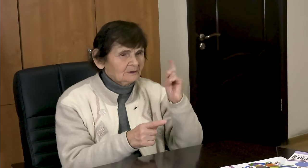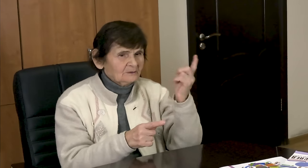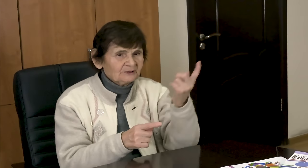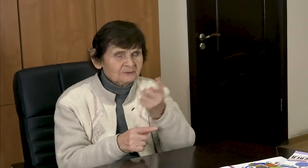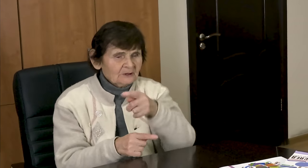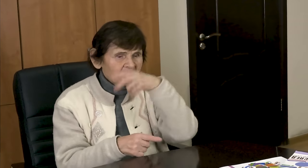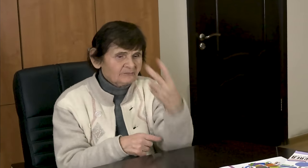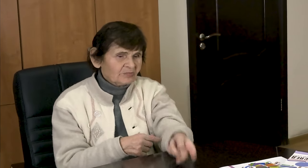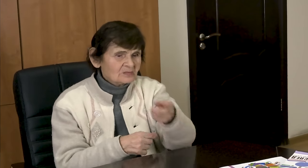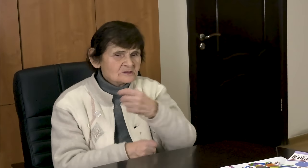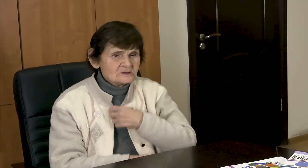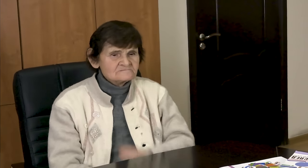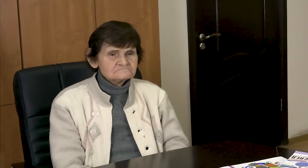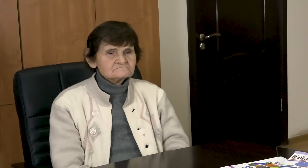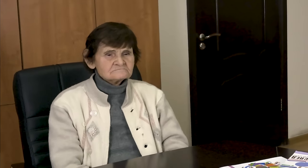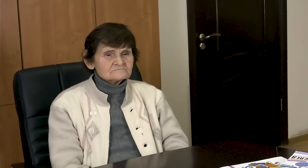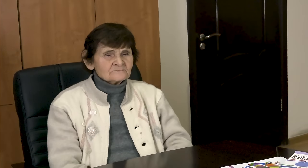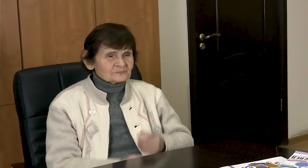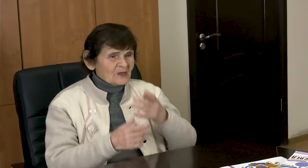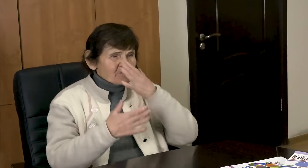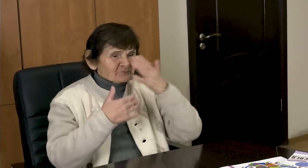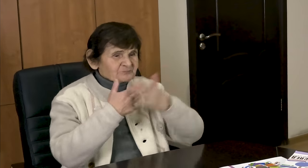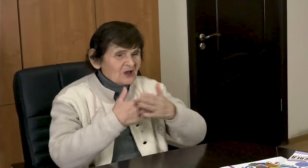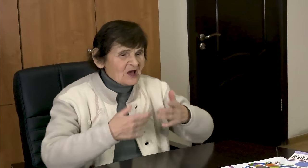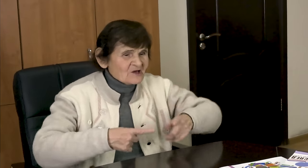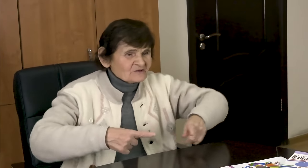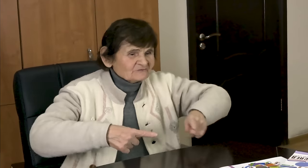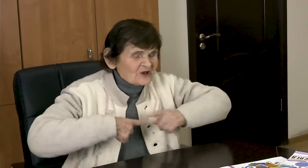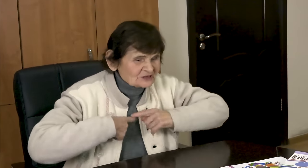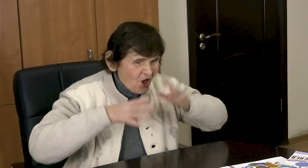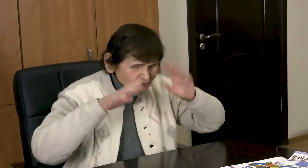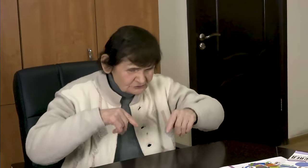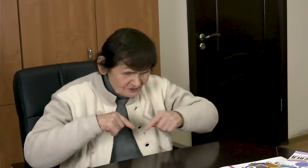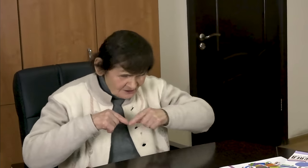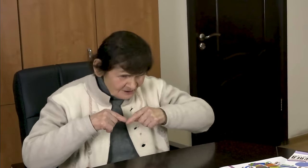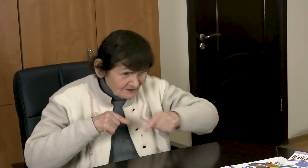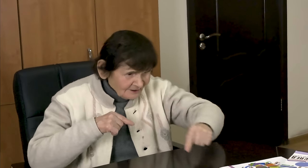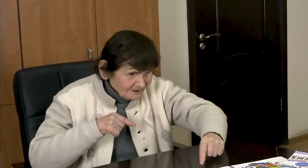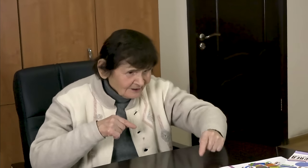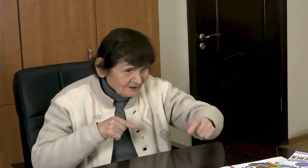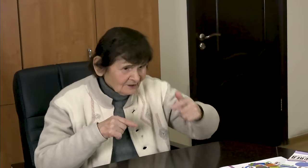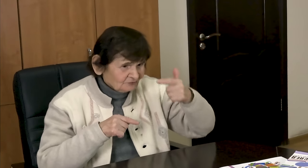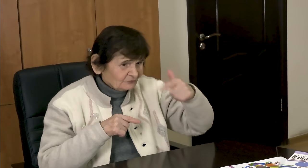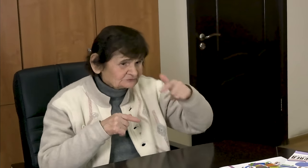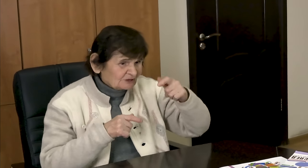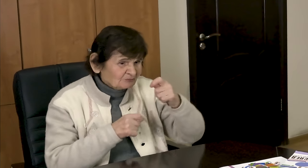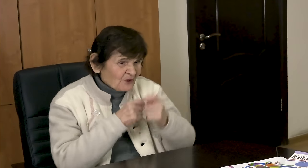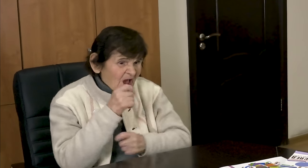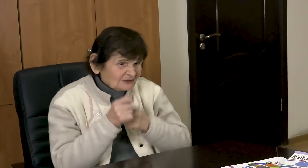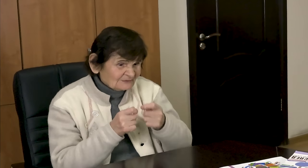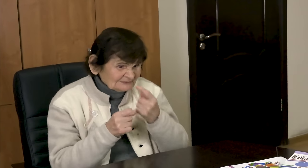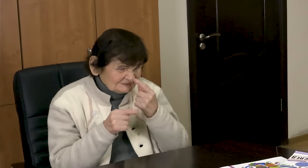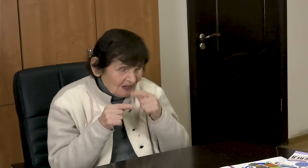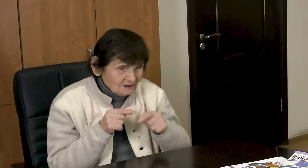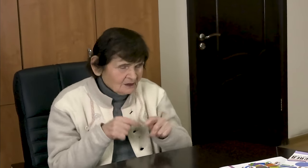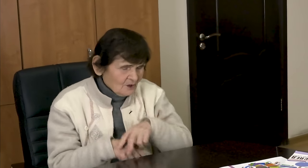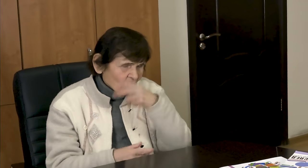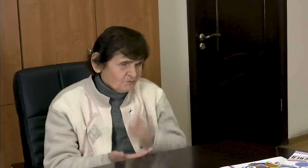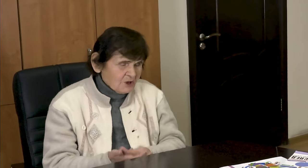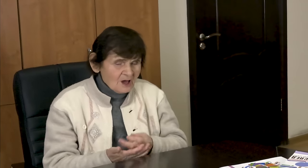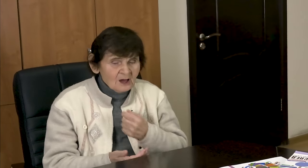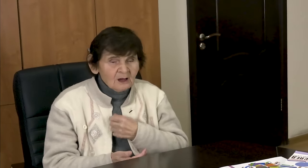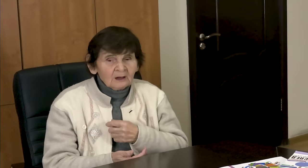When she was running her stage, she fell. Just 20 meters before the finish.